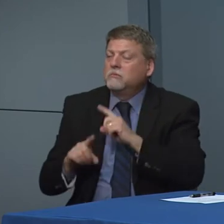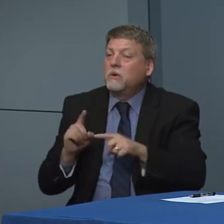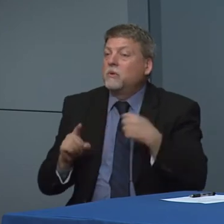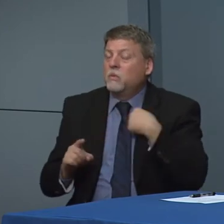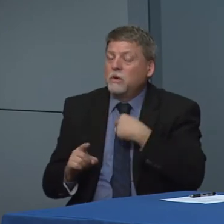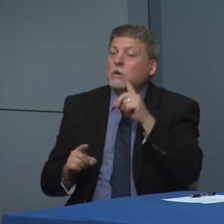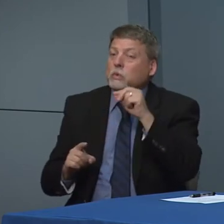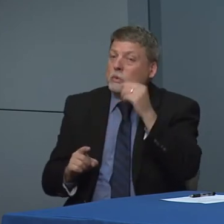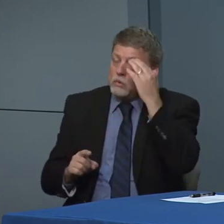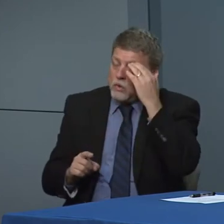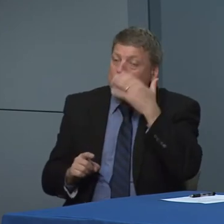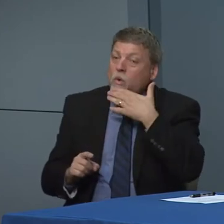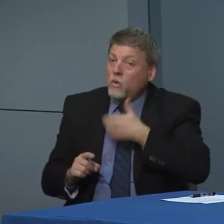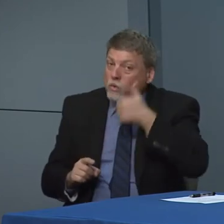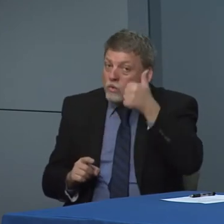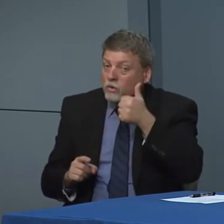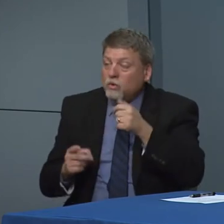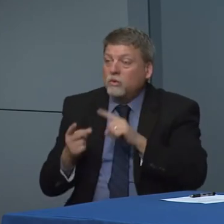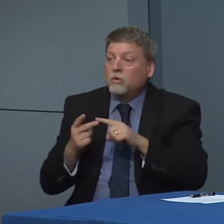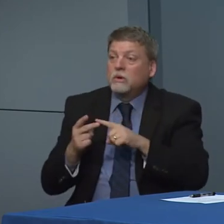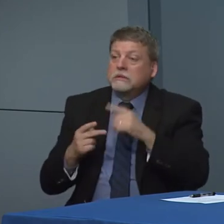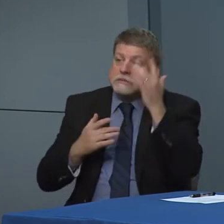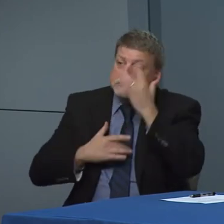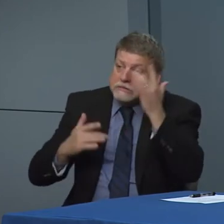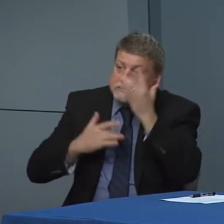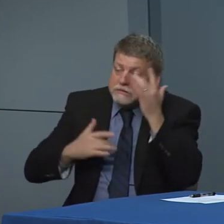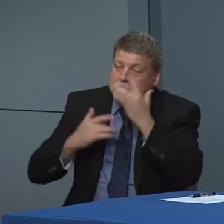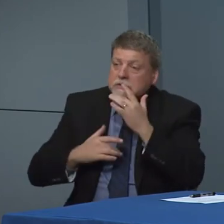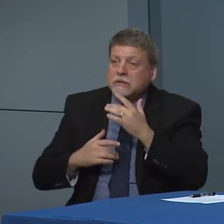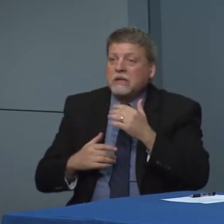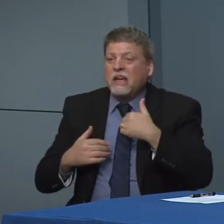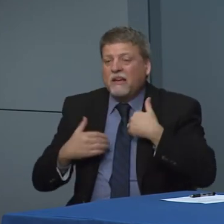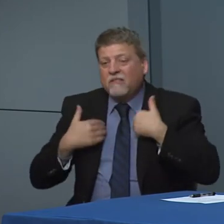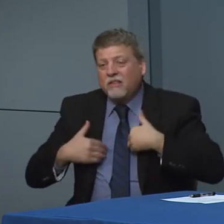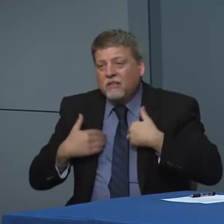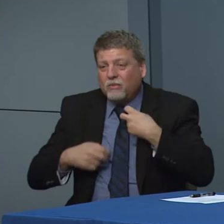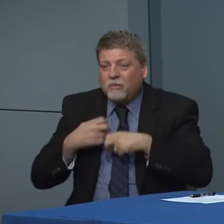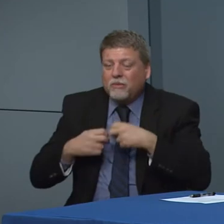know is that older people and those with underlying chronic health conditions. Those are those people are at higher